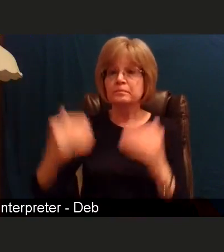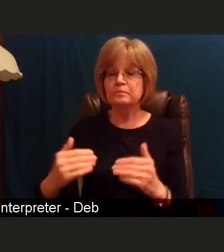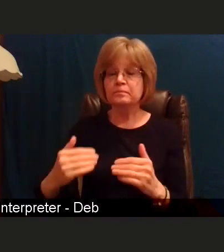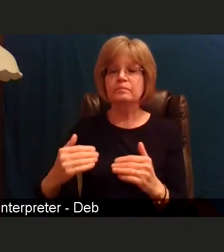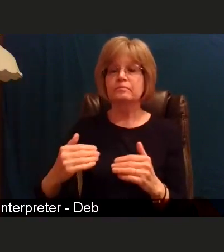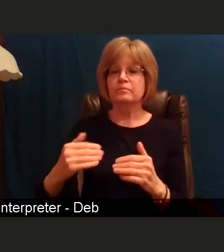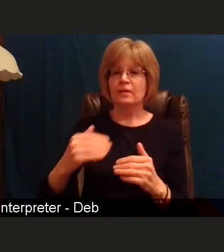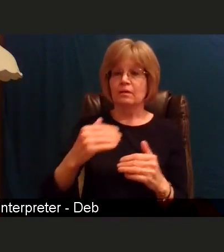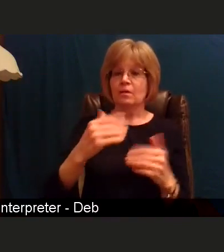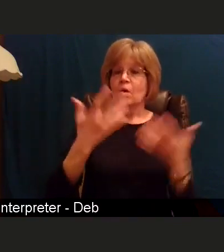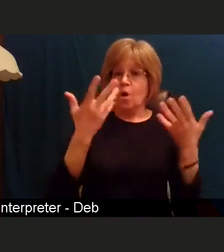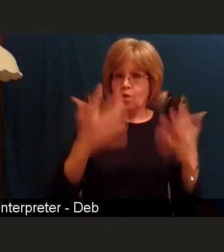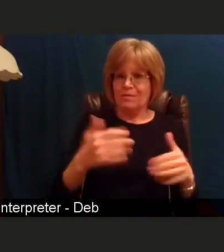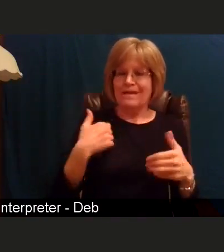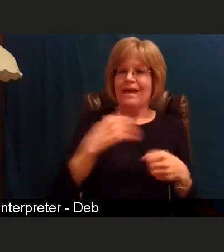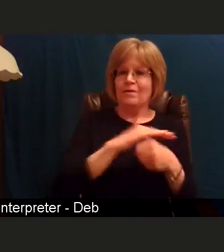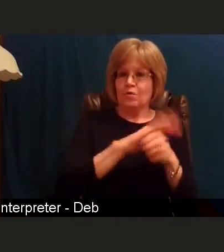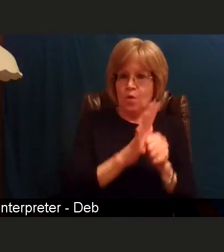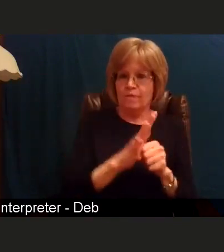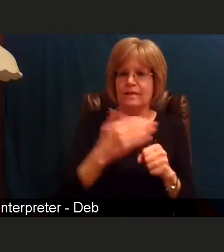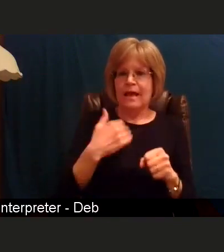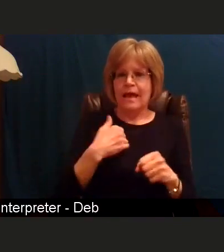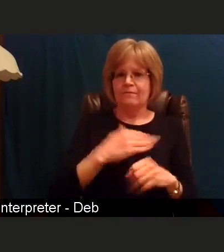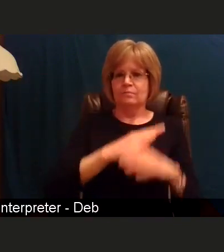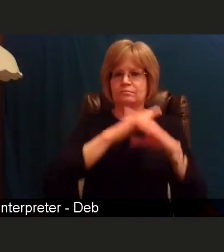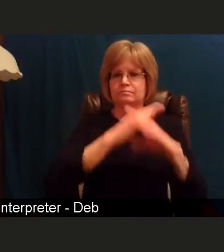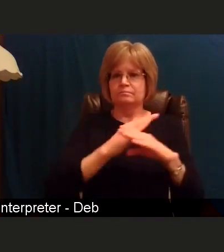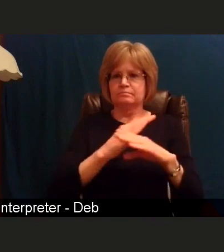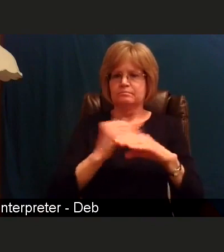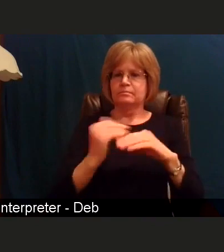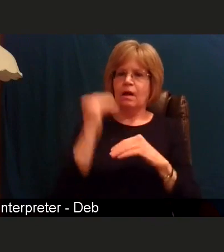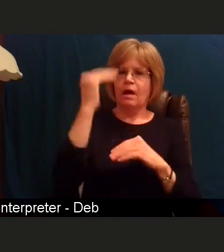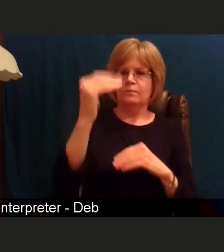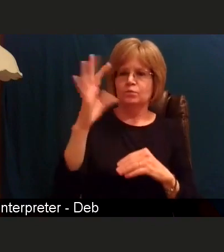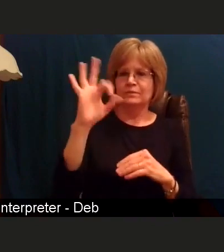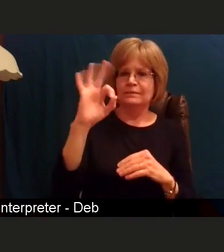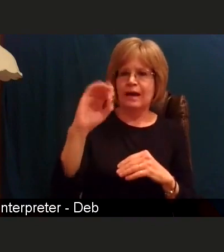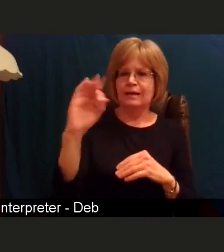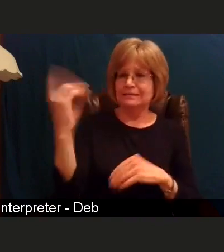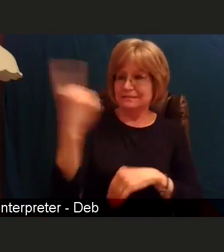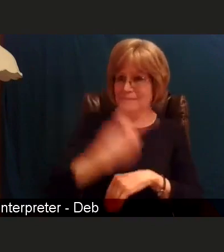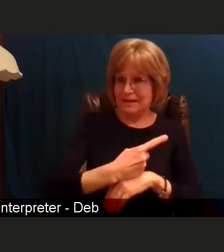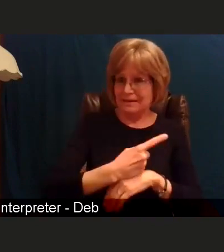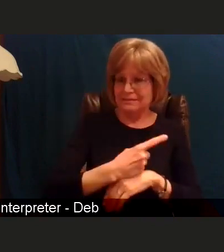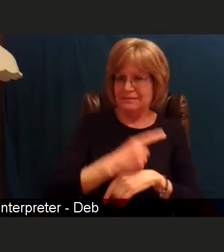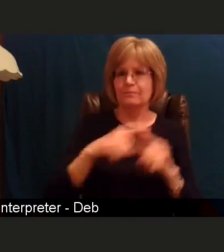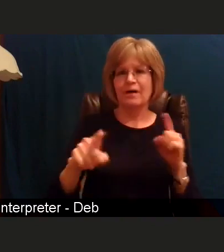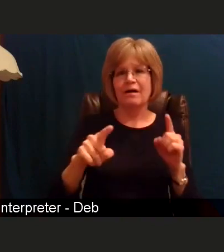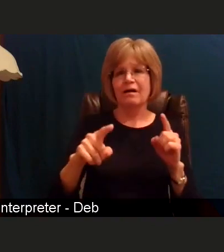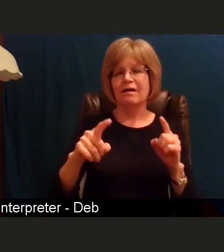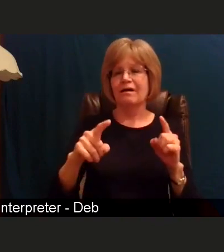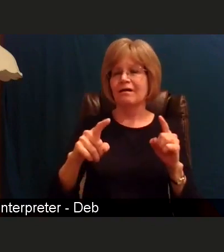have immunity for up to 90 days yet there are reports of people getting COVID 19 again